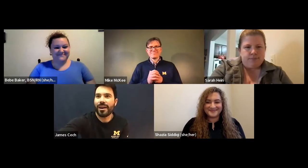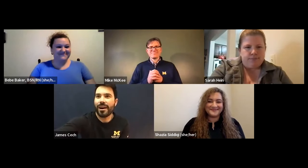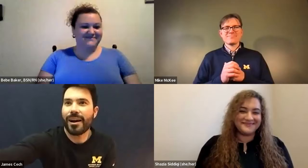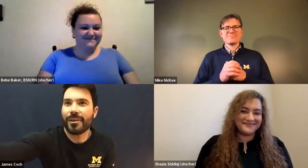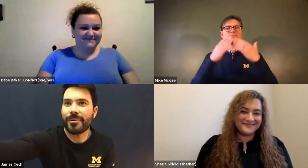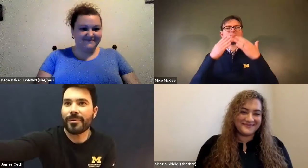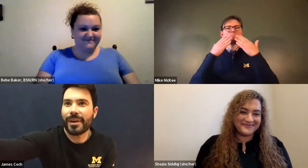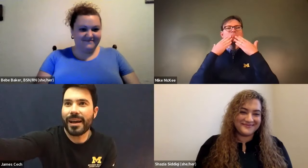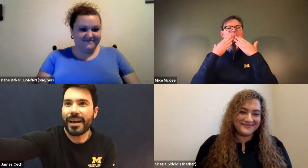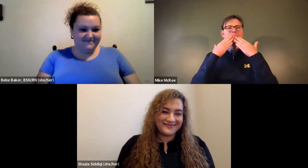James Cech: All right.